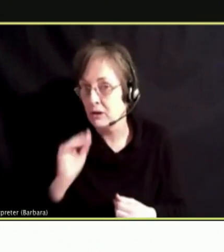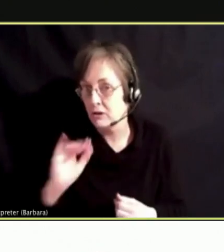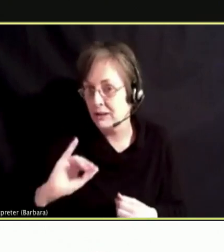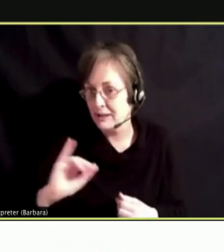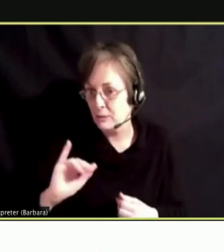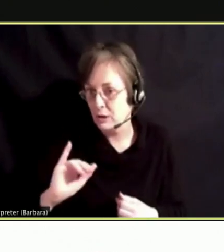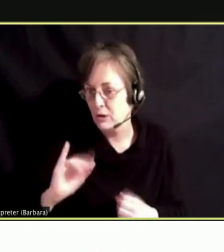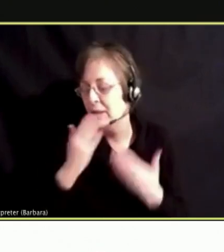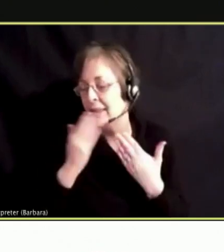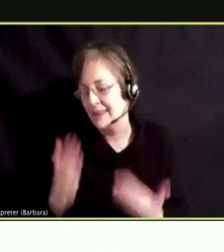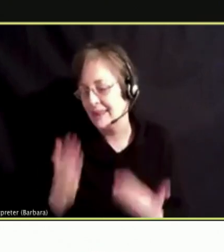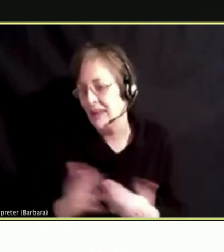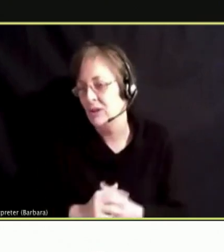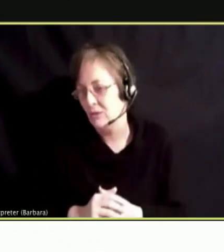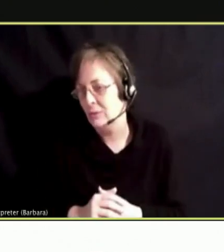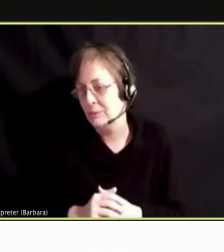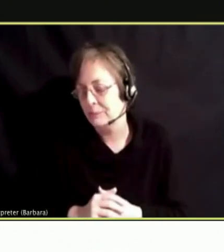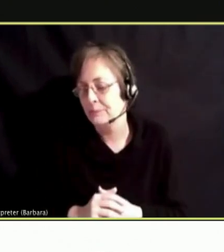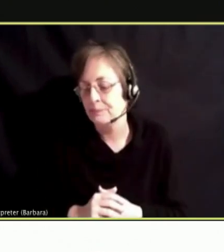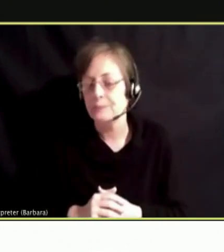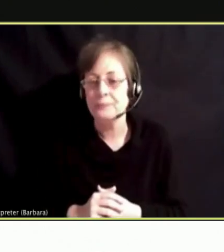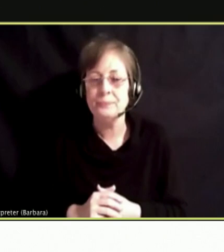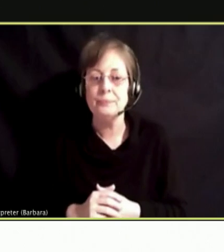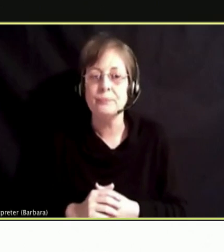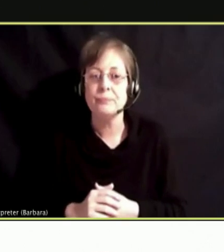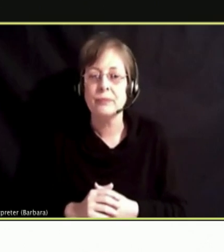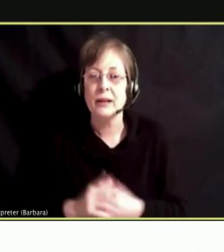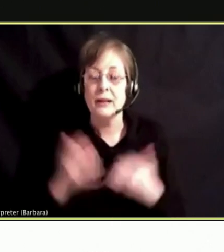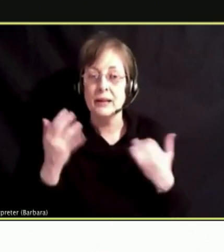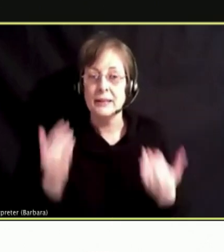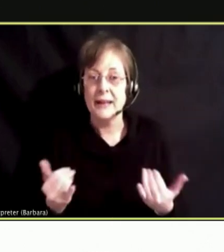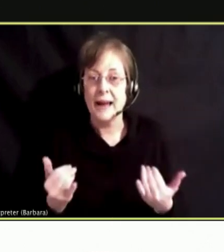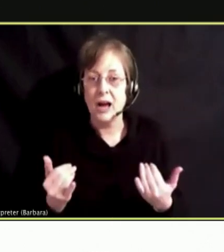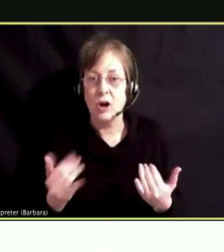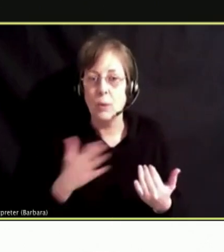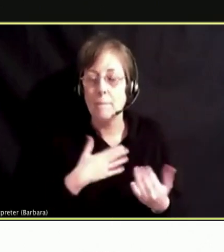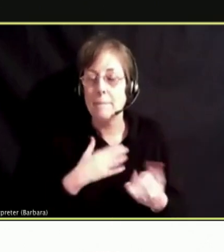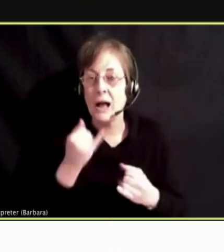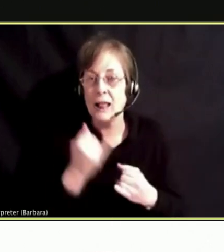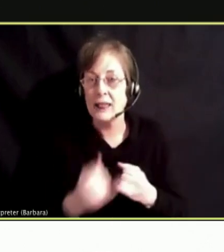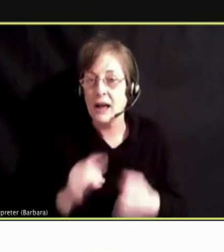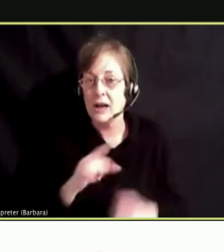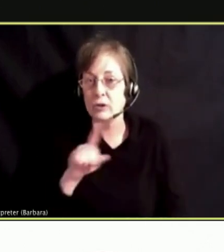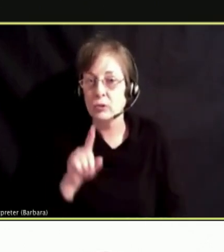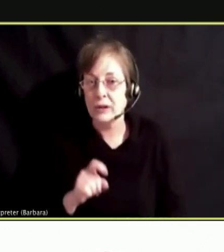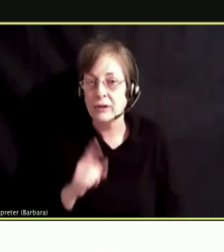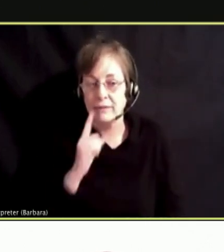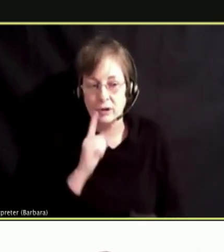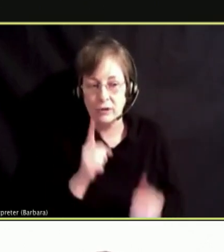THANK YOU SO MUCH FOR THAT GOVERNMENT AND SO THEN I WANT TO GET TO MY LAST QUESTION FOR OUR FIRST PANEL.